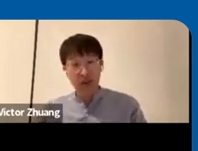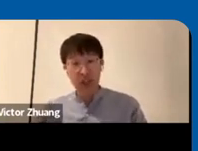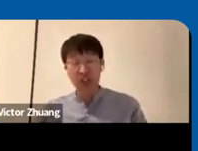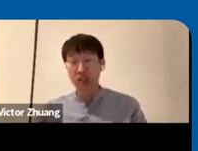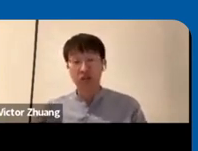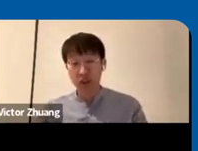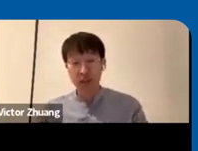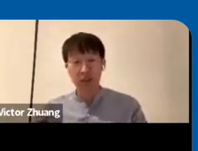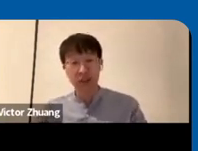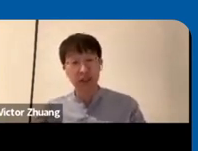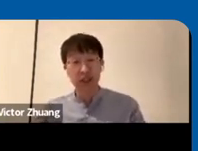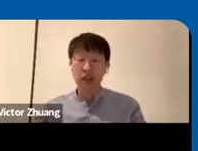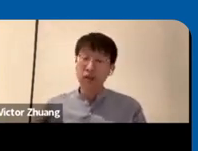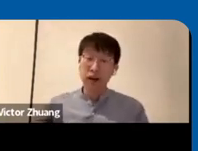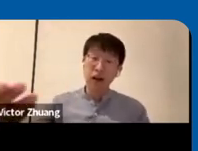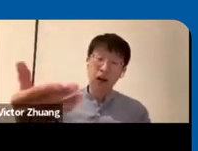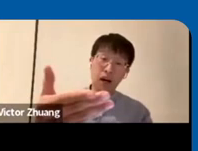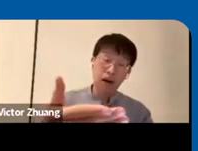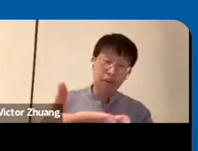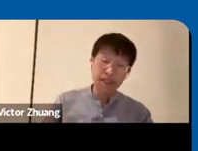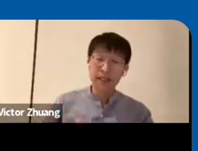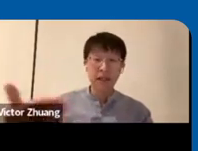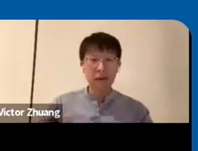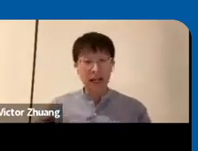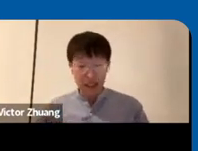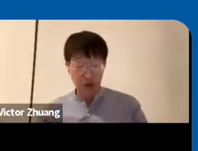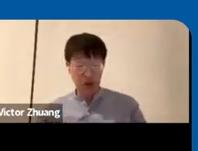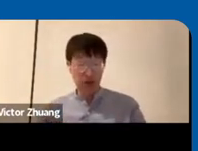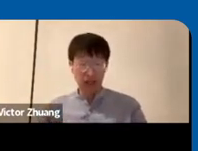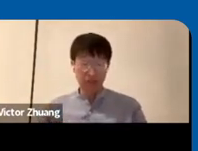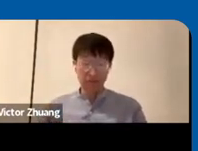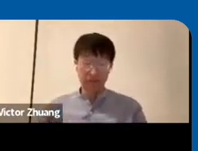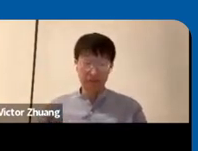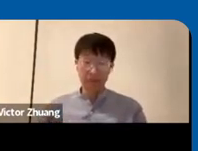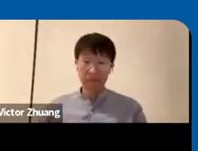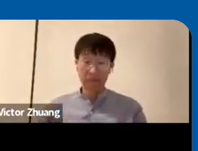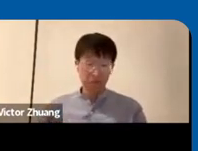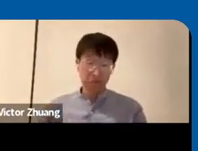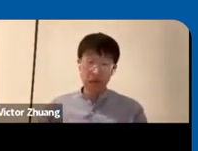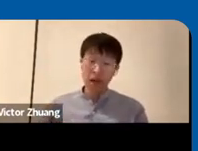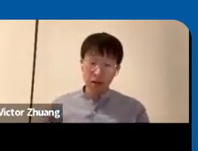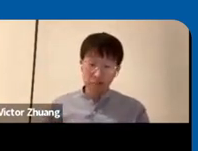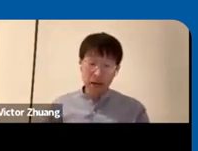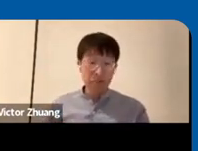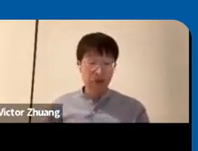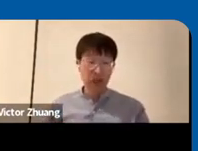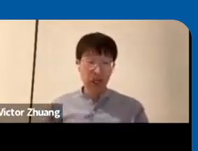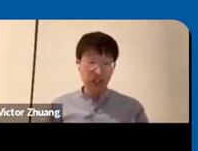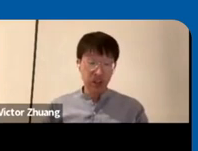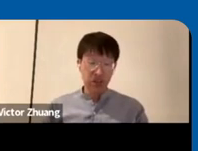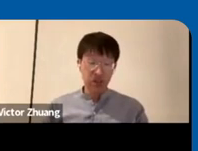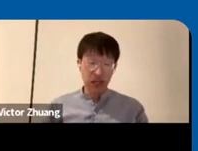innovations for disability right uh assisting in the past and also today my provocation for